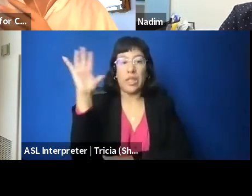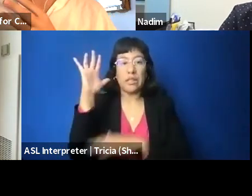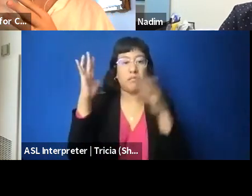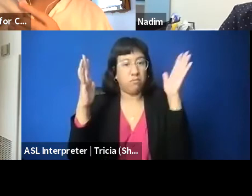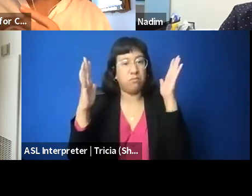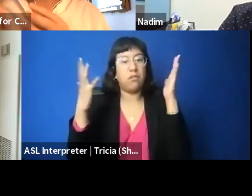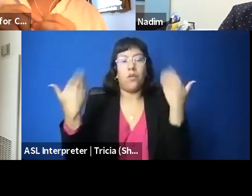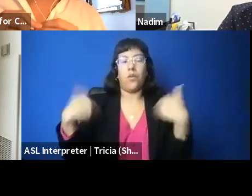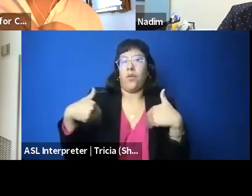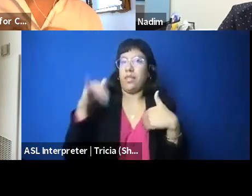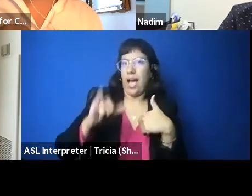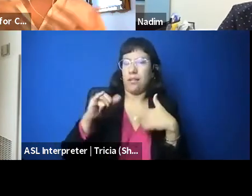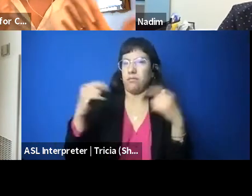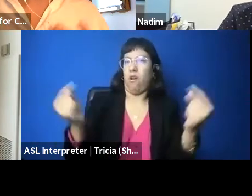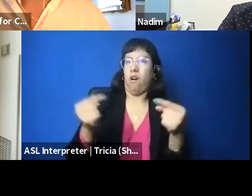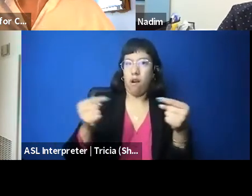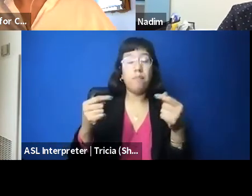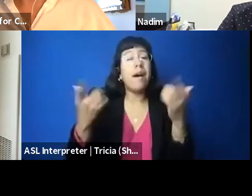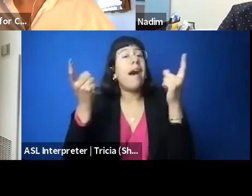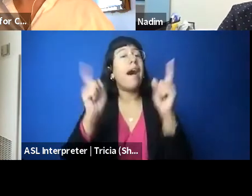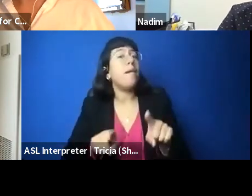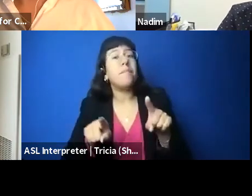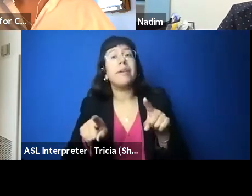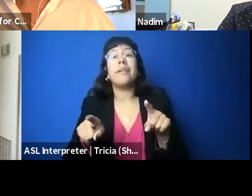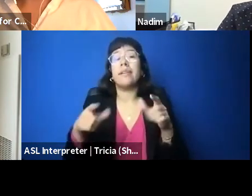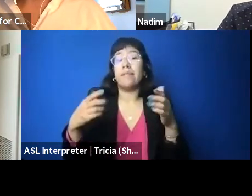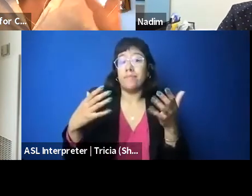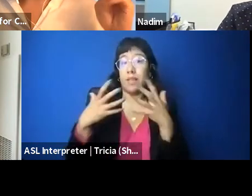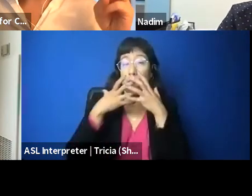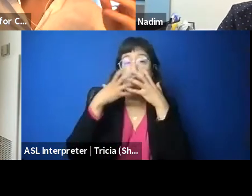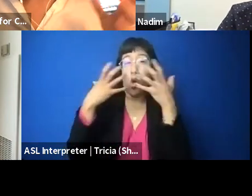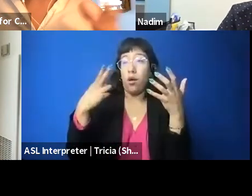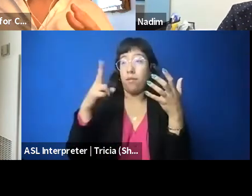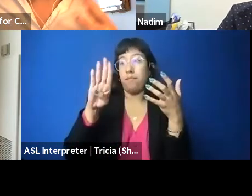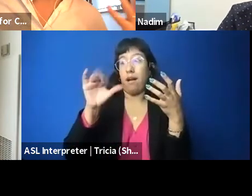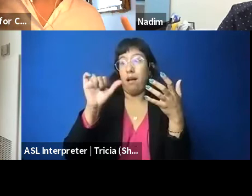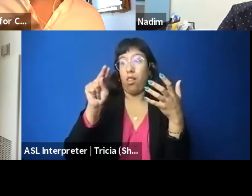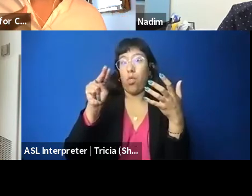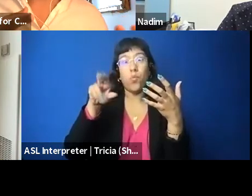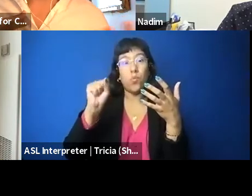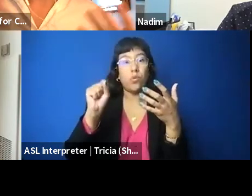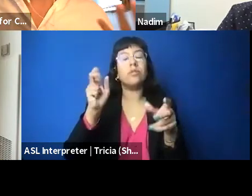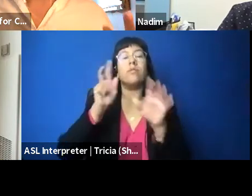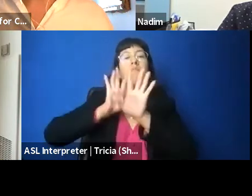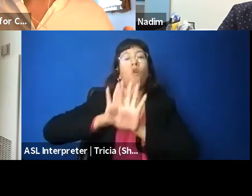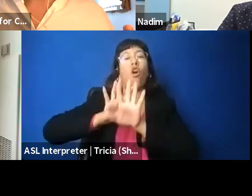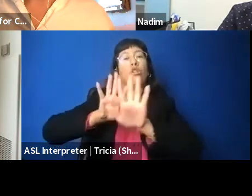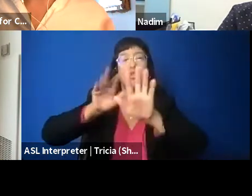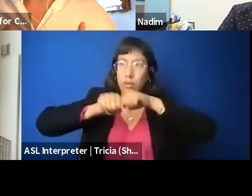that Palestinian protesters and marchers in Gaza launched as part of the Great Return March, which was a series